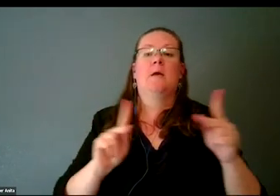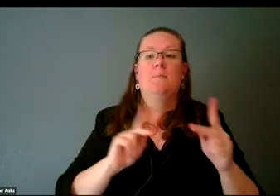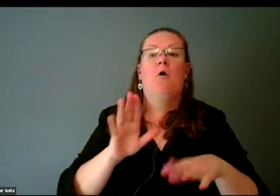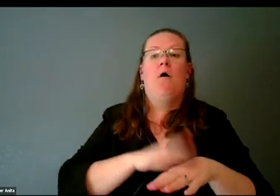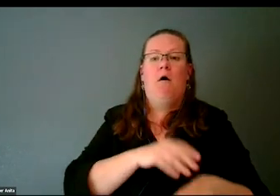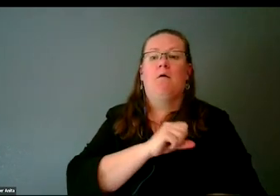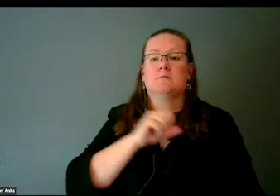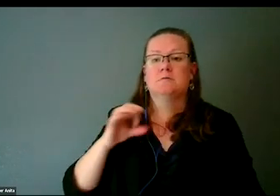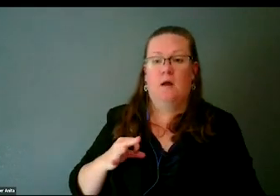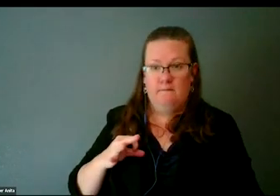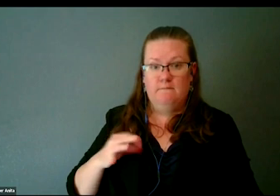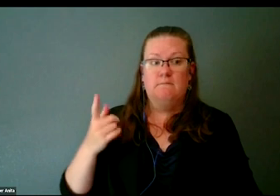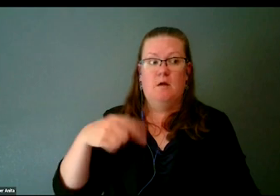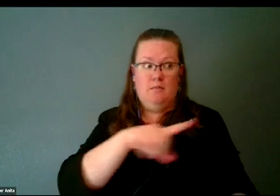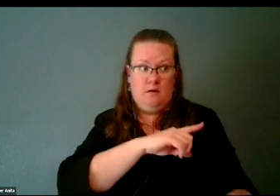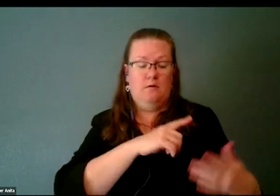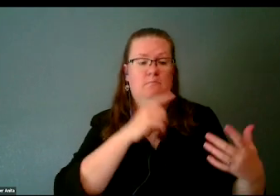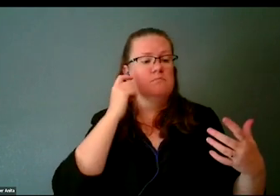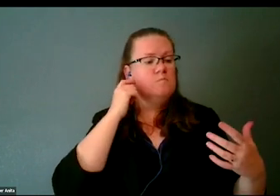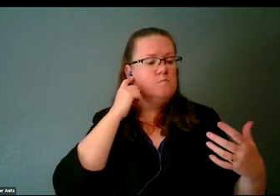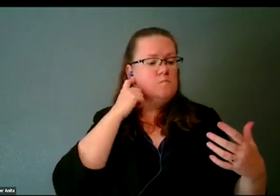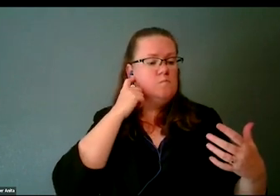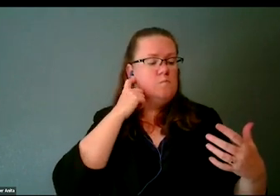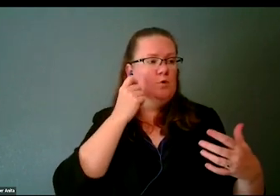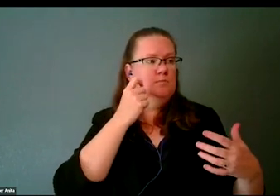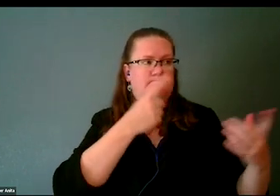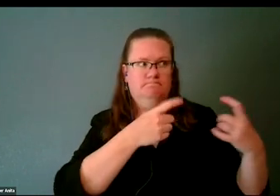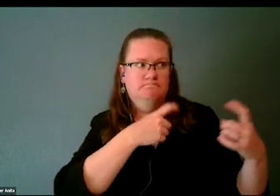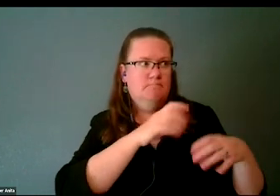and who were consultants who were blind,